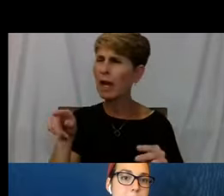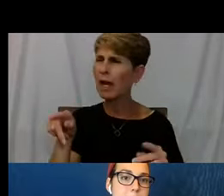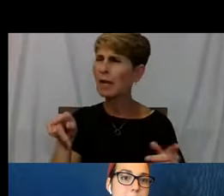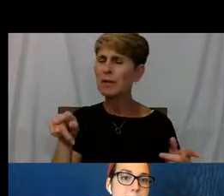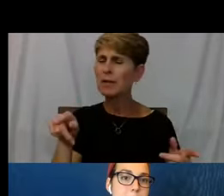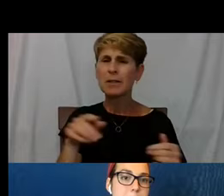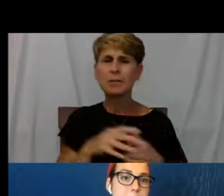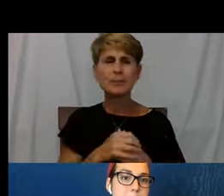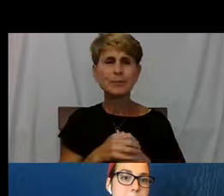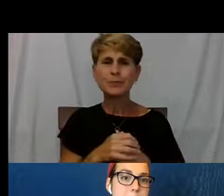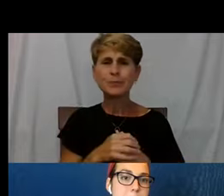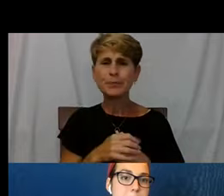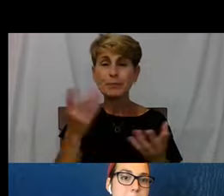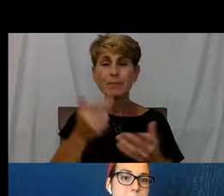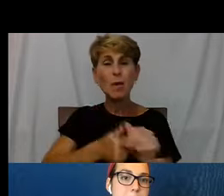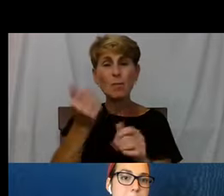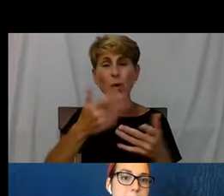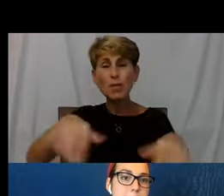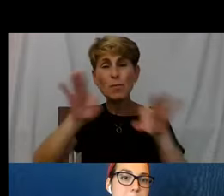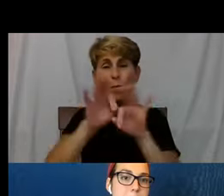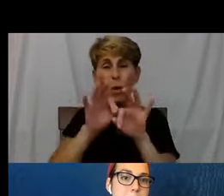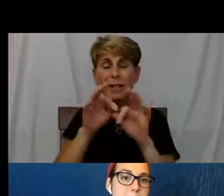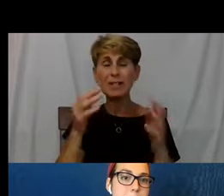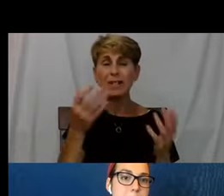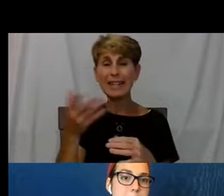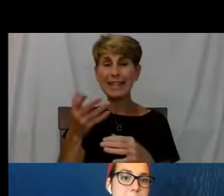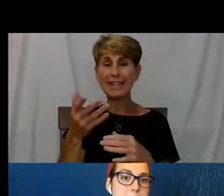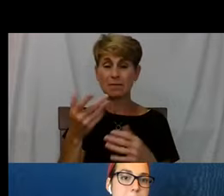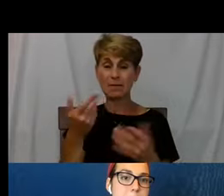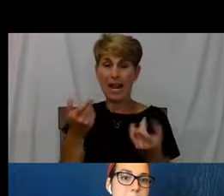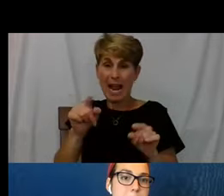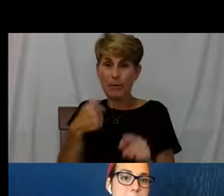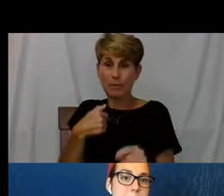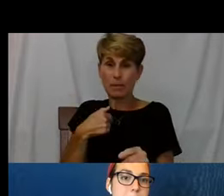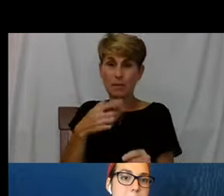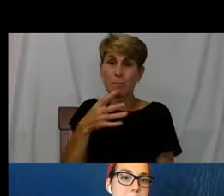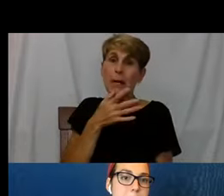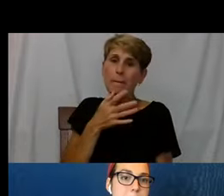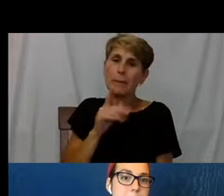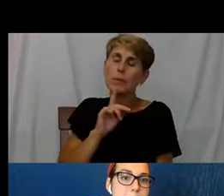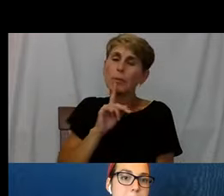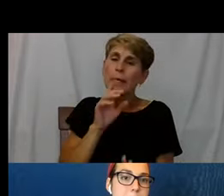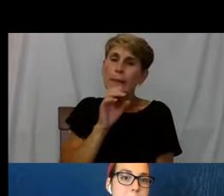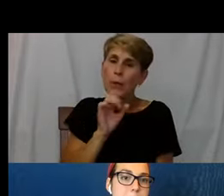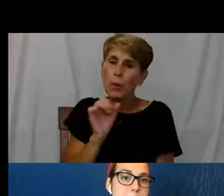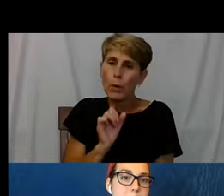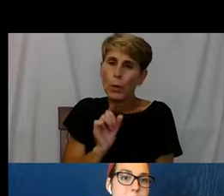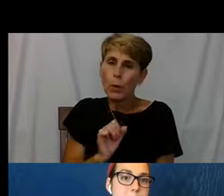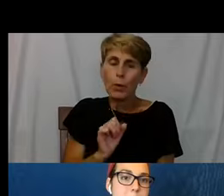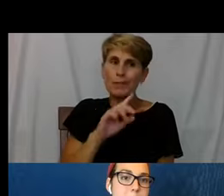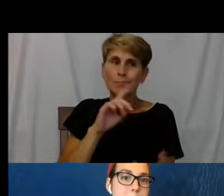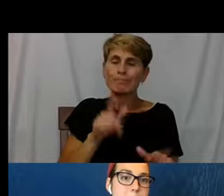And the most important thing that happened me, and I'll share with you, my mom's real old. And because I was on the street I couldn't be with her